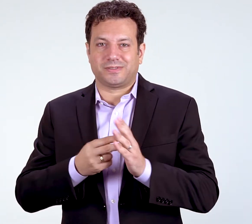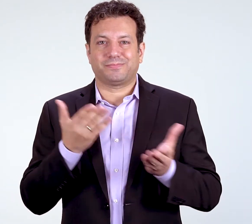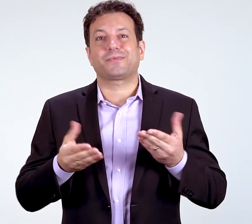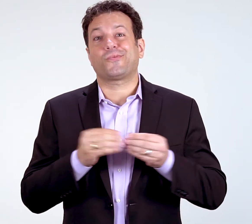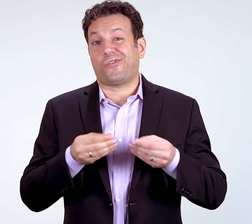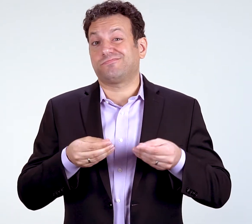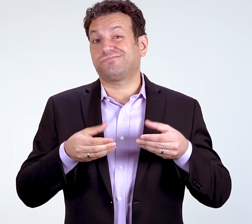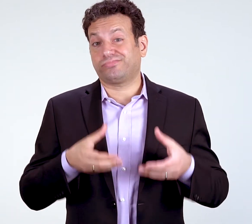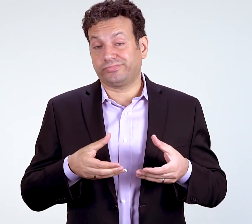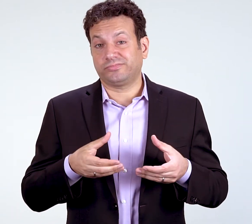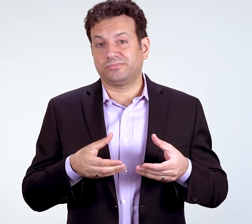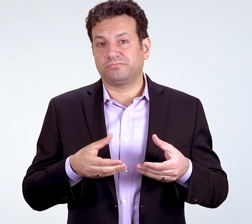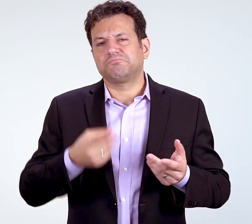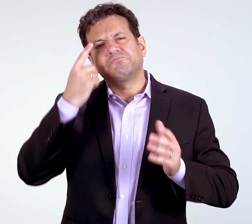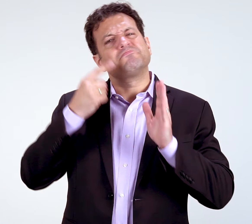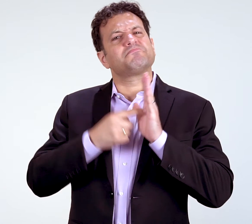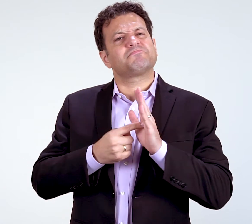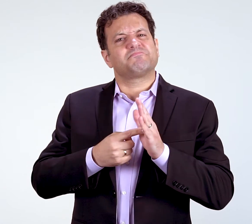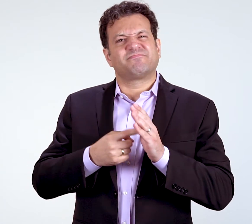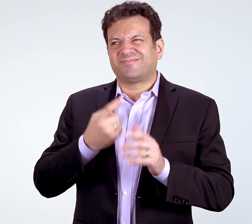meaning you might need to develop a more comprehensive plan.